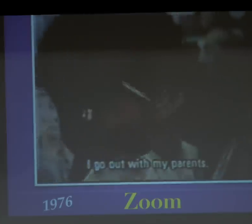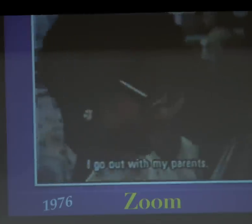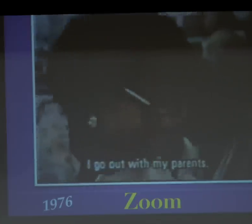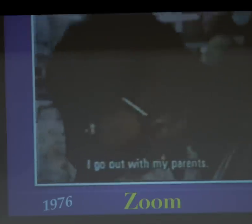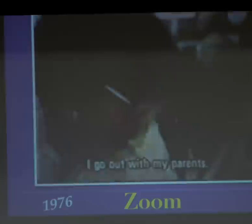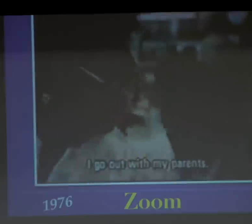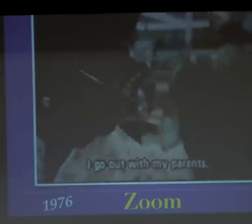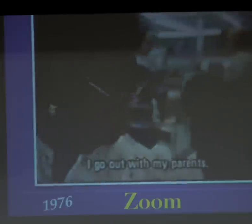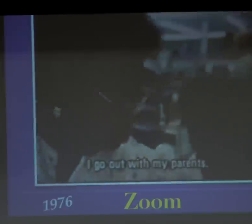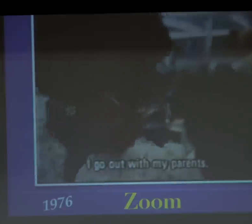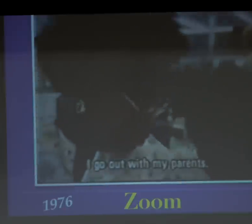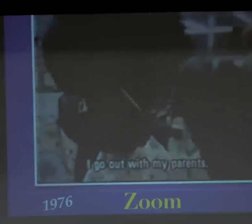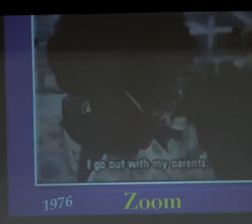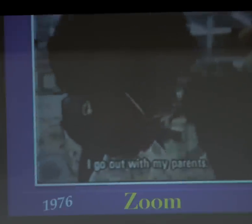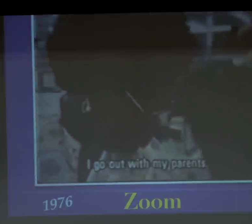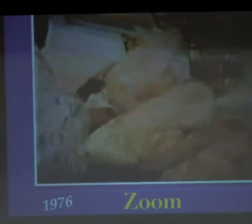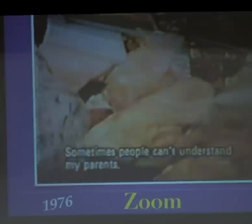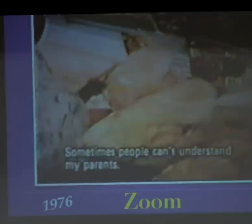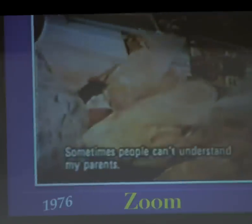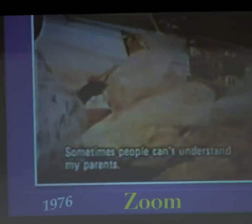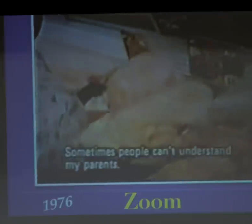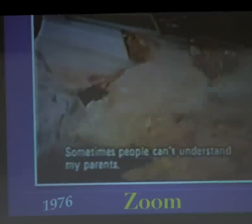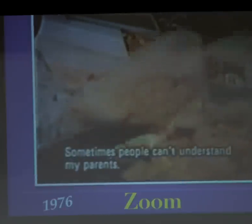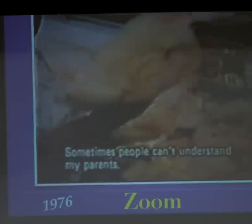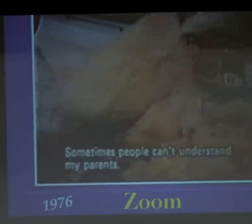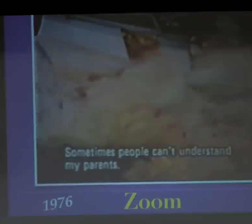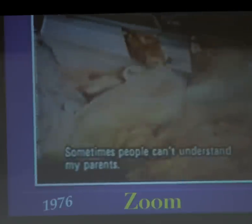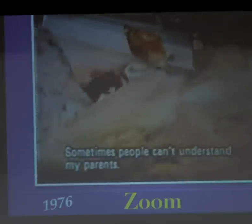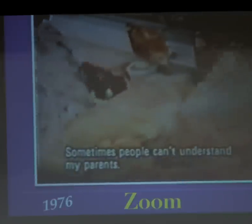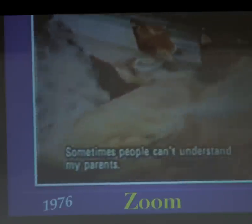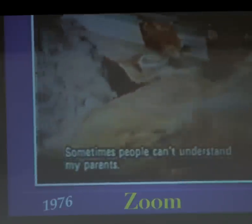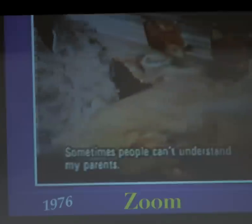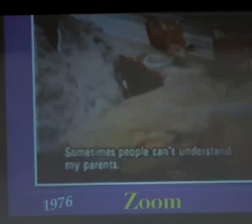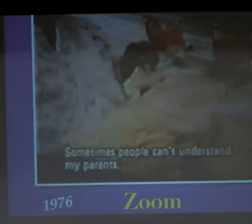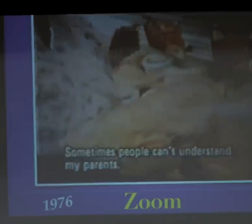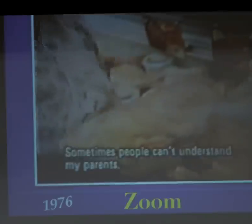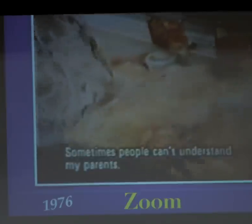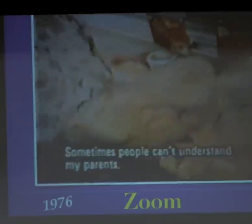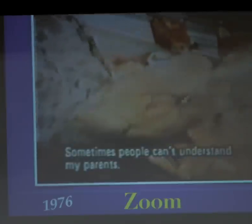sometimes the hearing people can't understand what my mother or my father is saying.